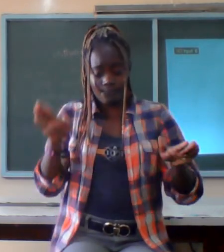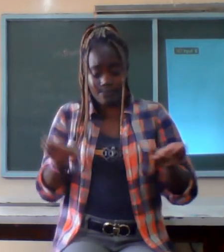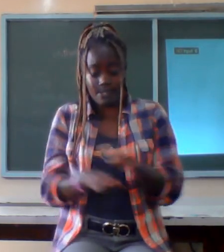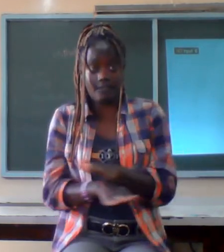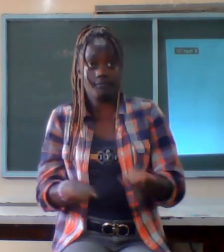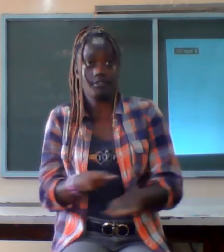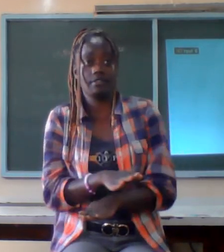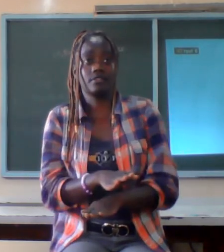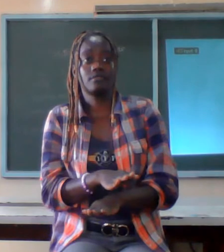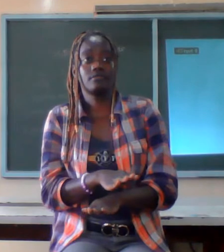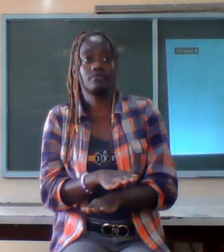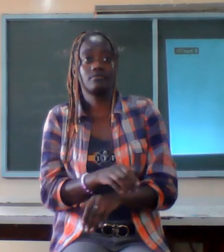s when you get married